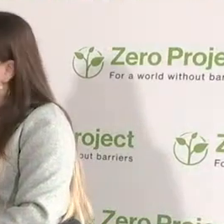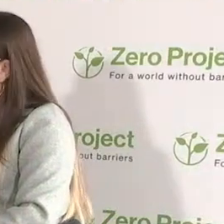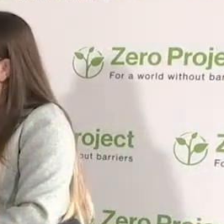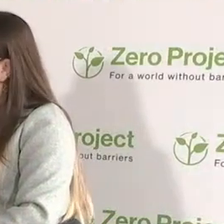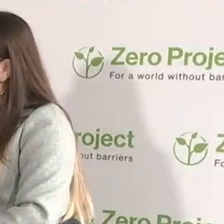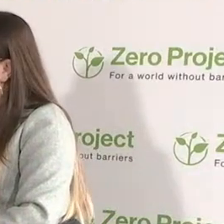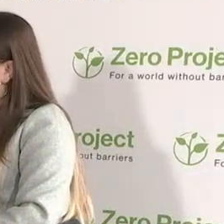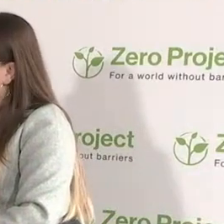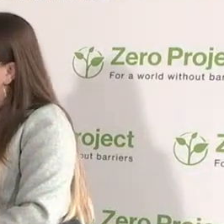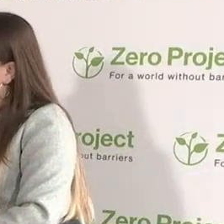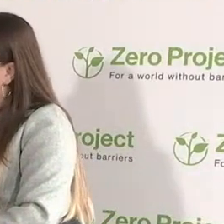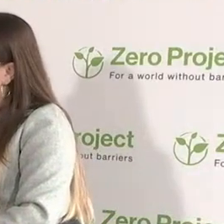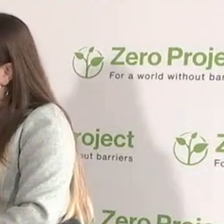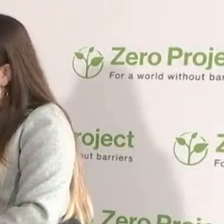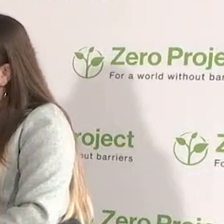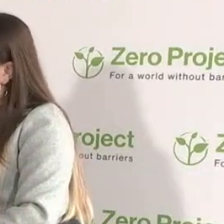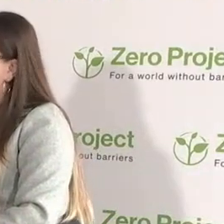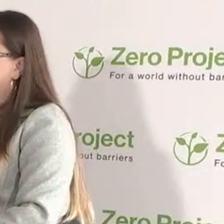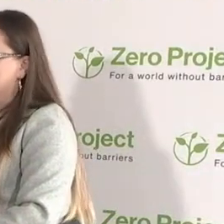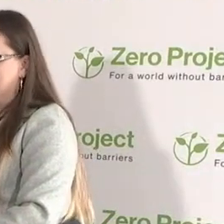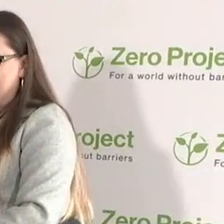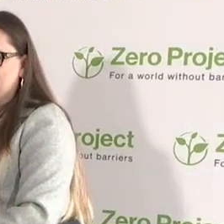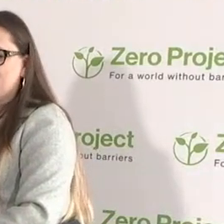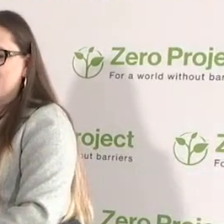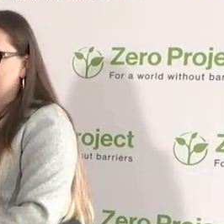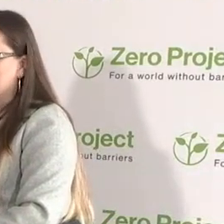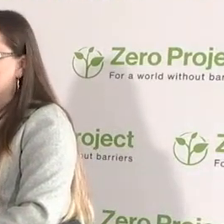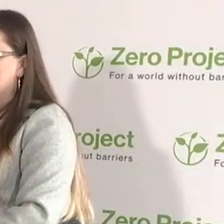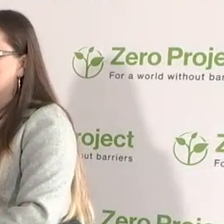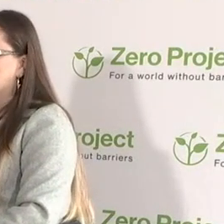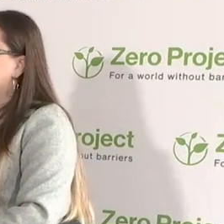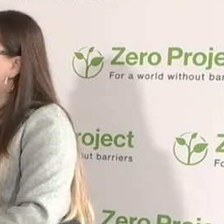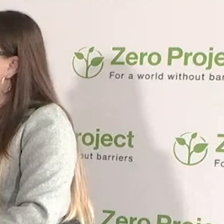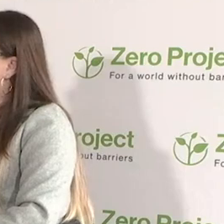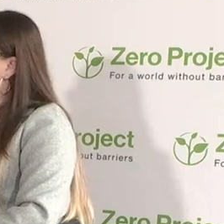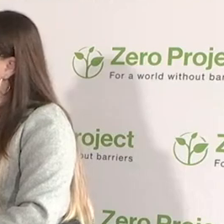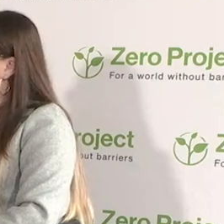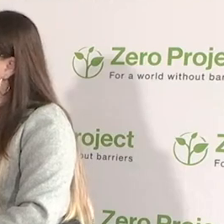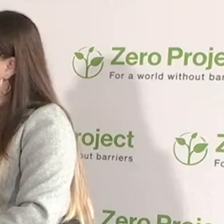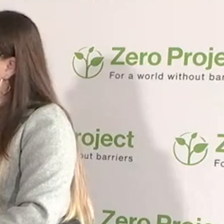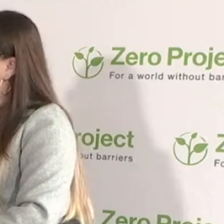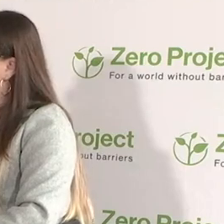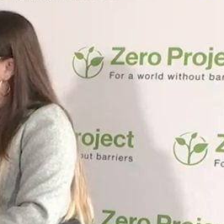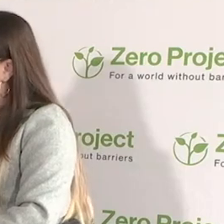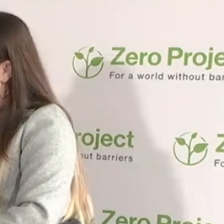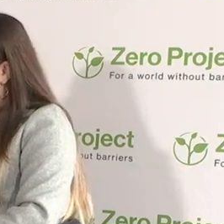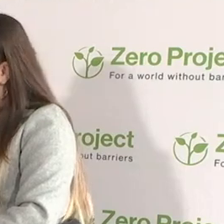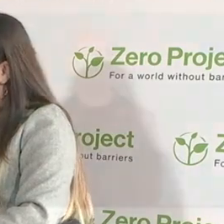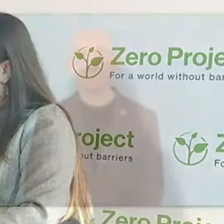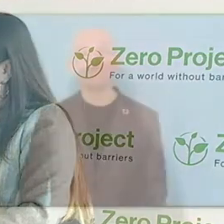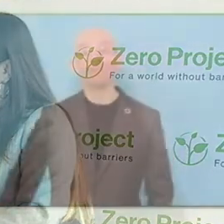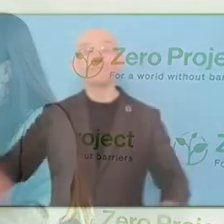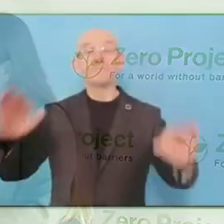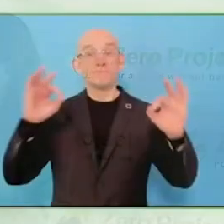Good morning, everybody, thank you for joining us. I'm Daniel Van Sant from the Harkin Institute in the United